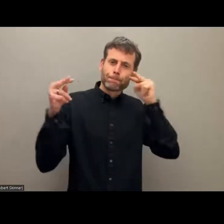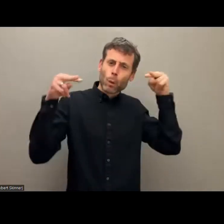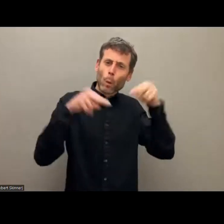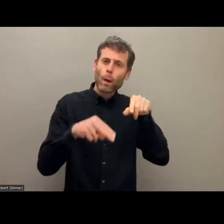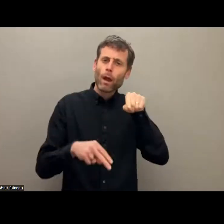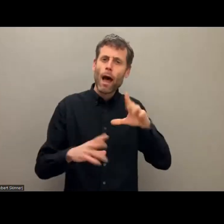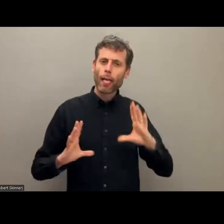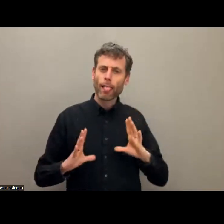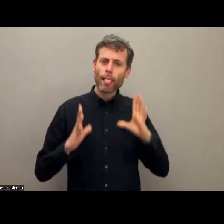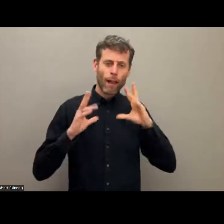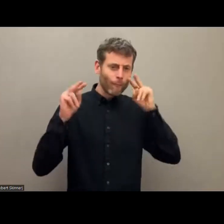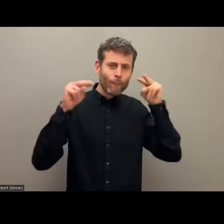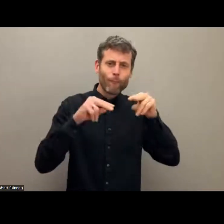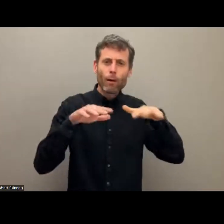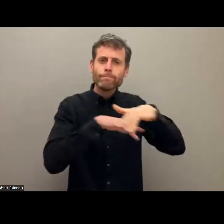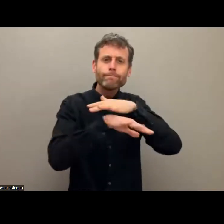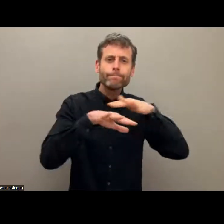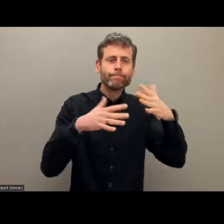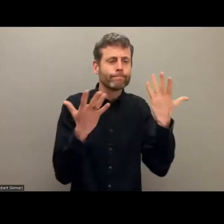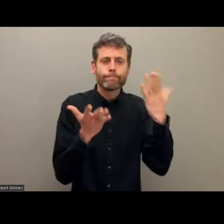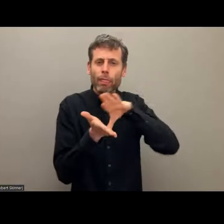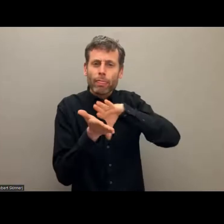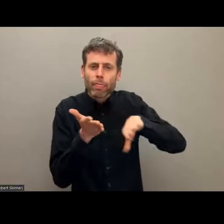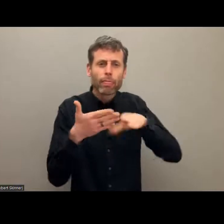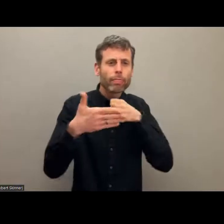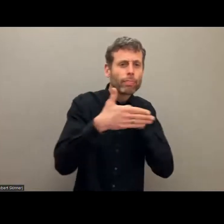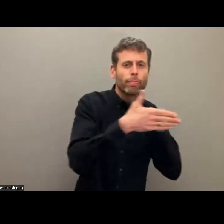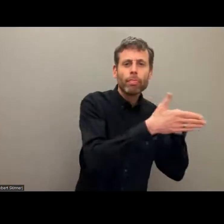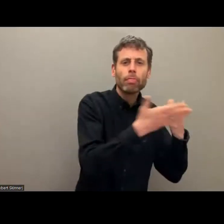me, considering the time, let me go directly to my